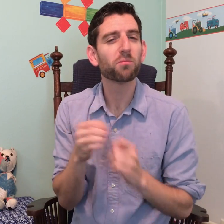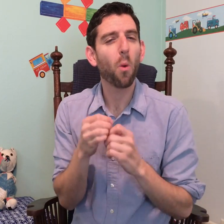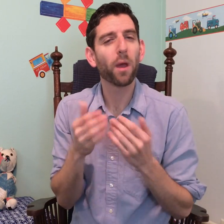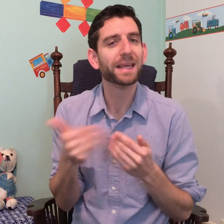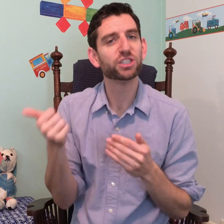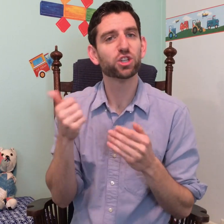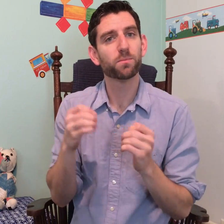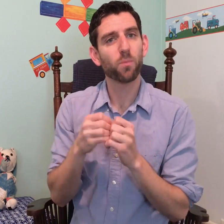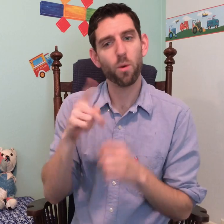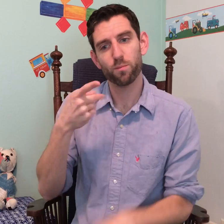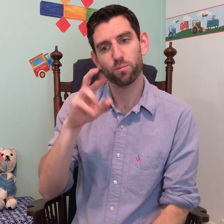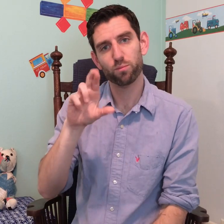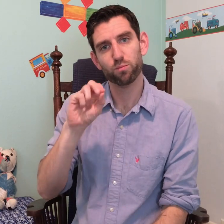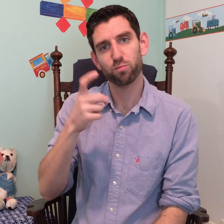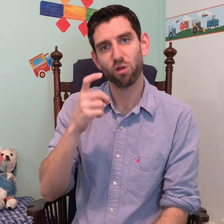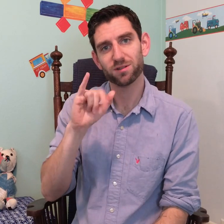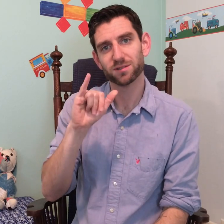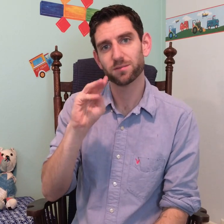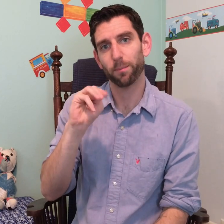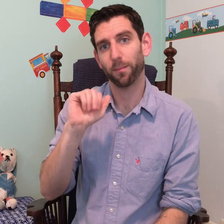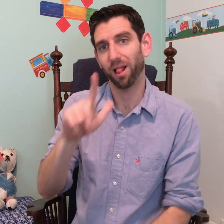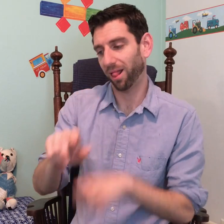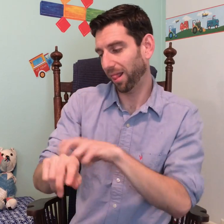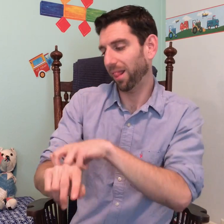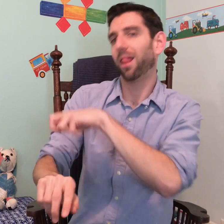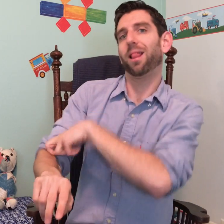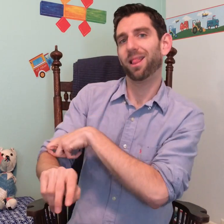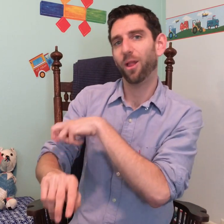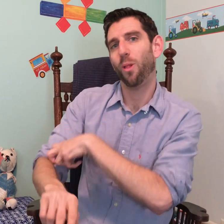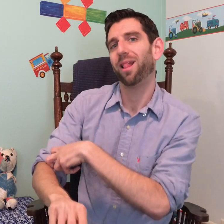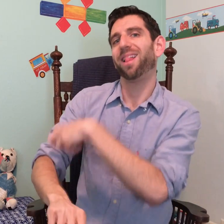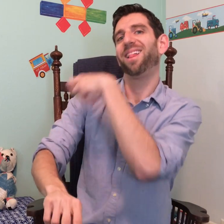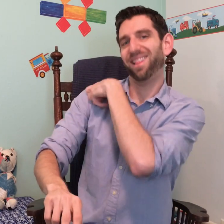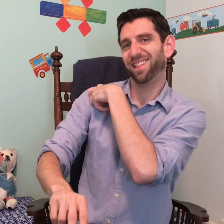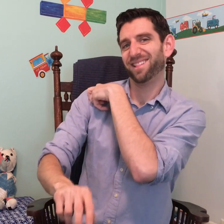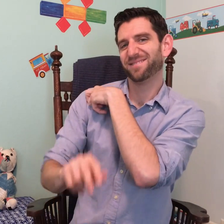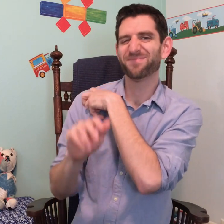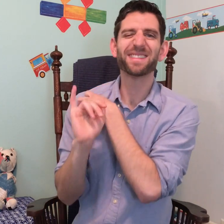So they use an easier, more proximal joint closer to the body.